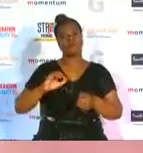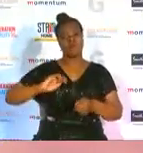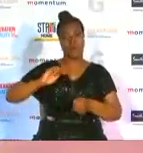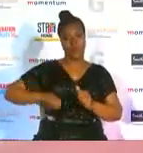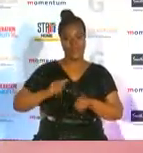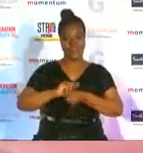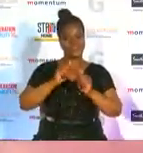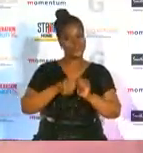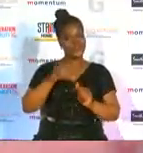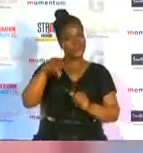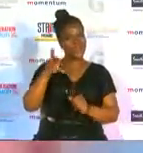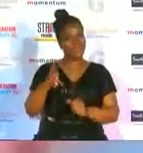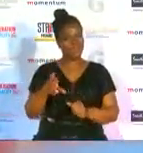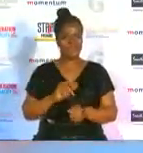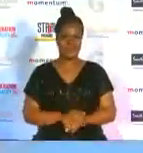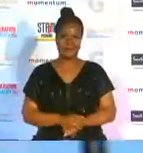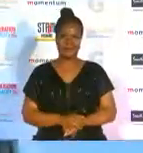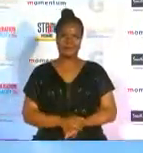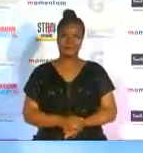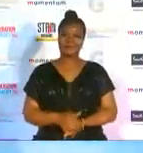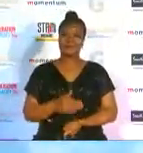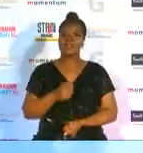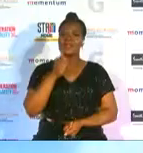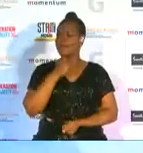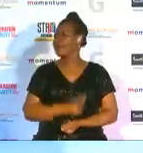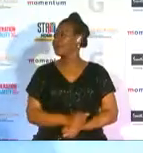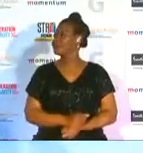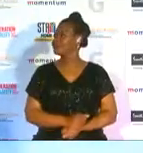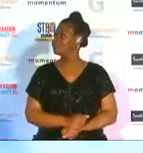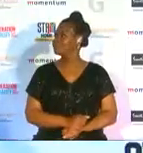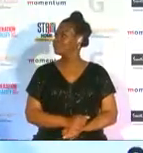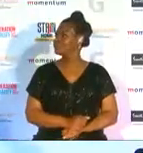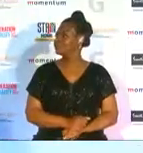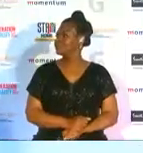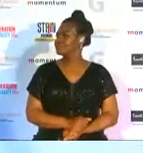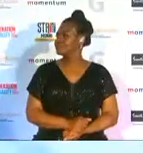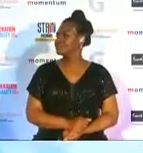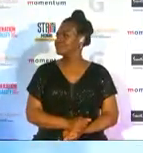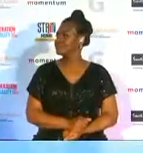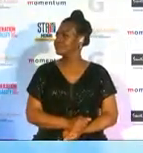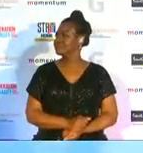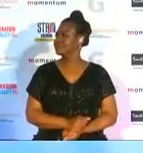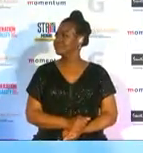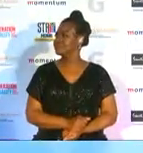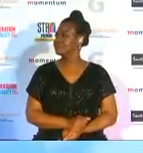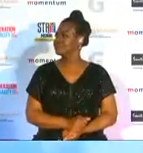and sponsorship please do come step closer to the mic and just tell me how excited are you to walk away with this award